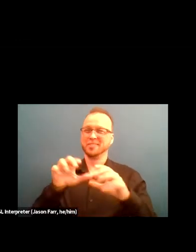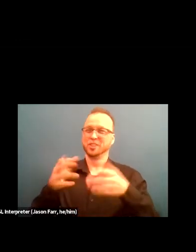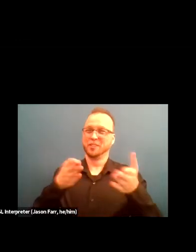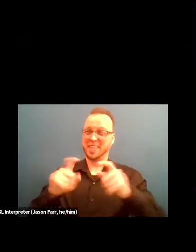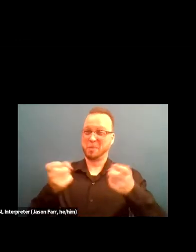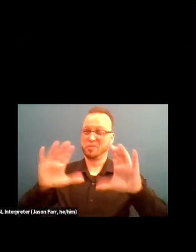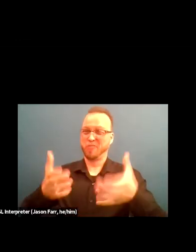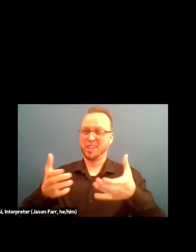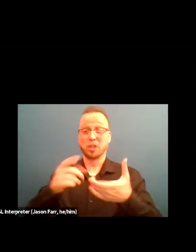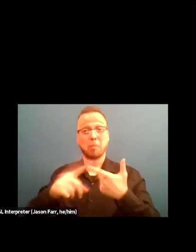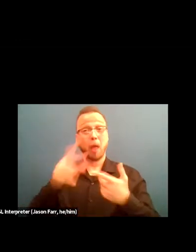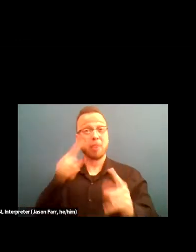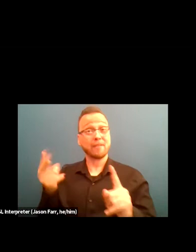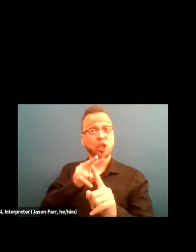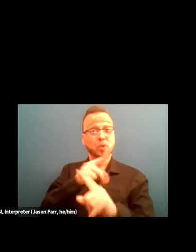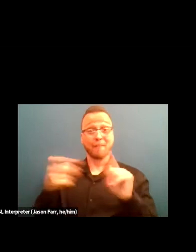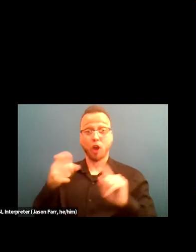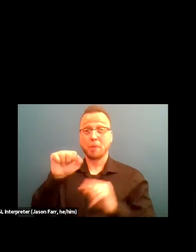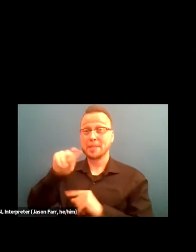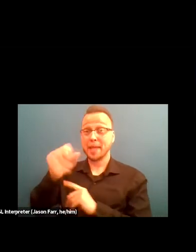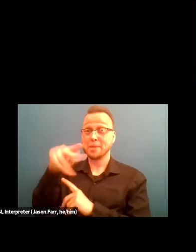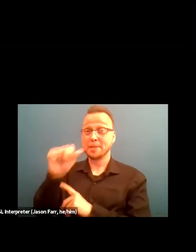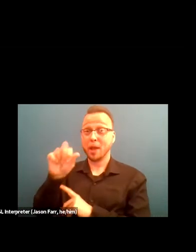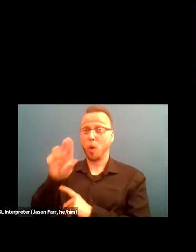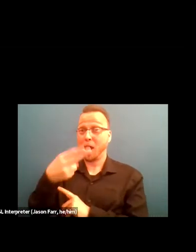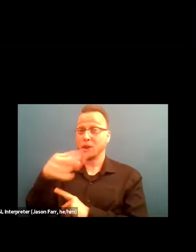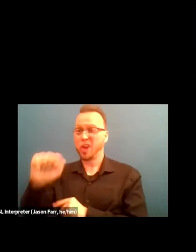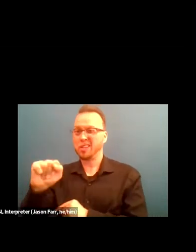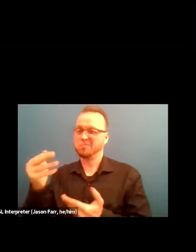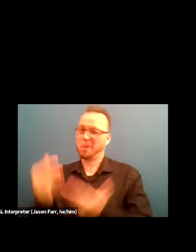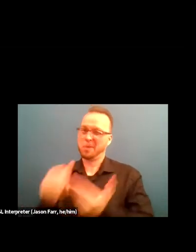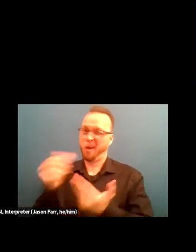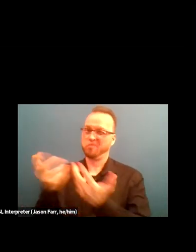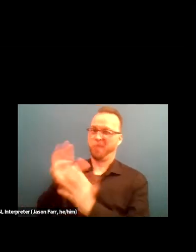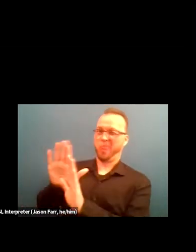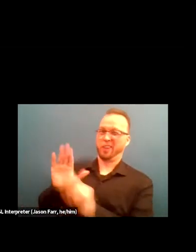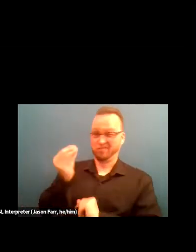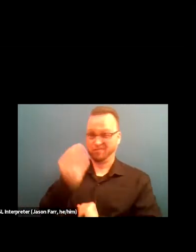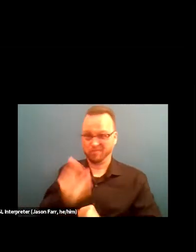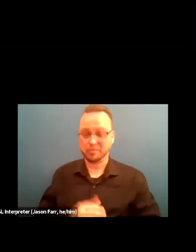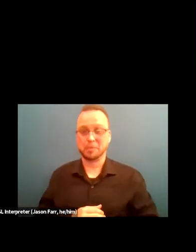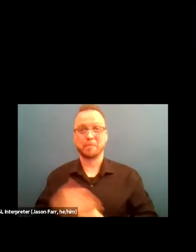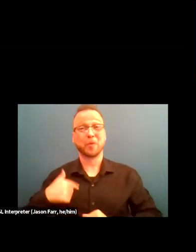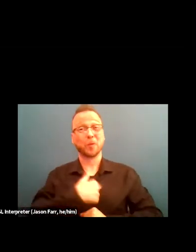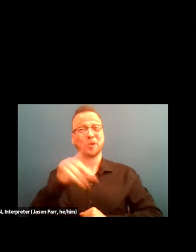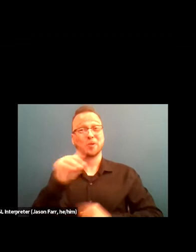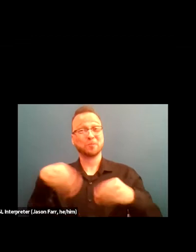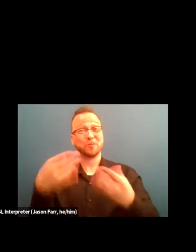those of SAMHSA or HHS, next slide. We do have our interpretation and transcription team.